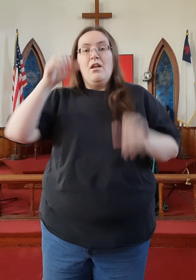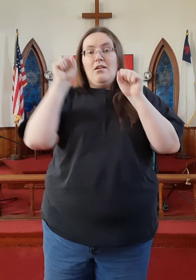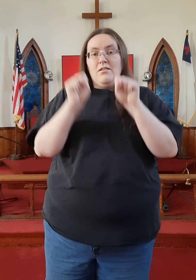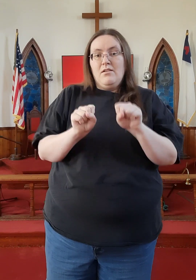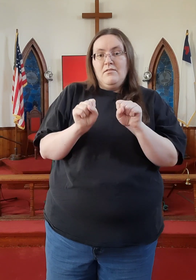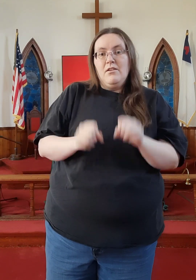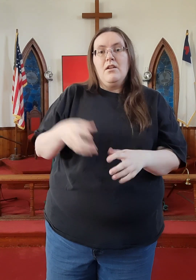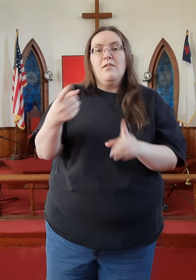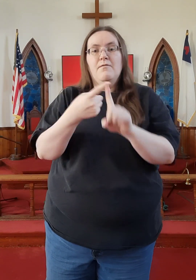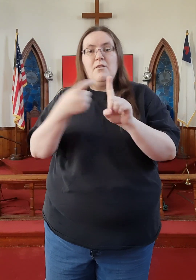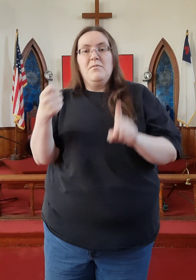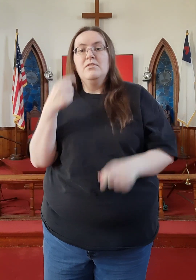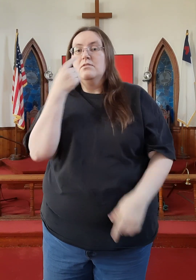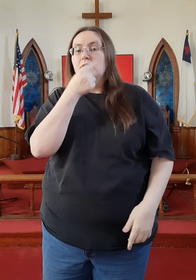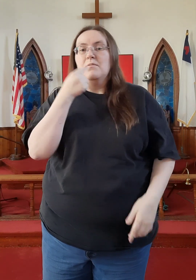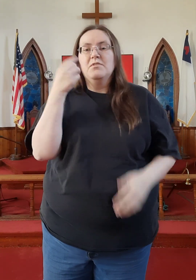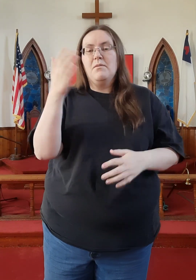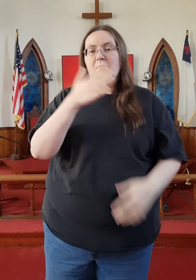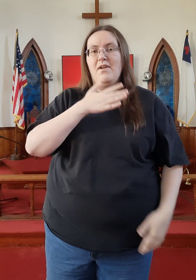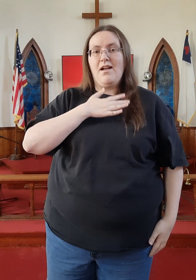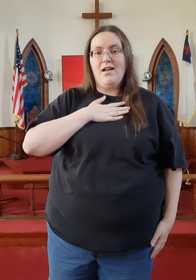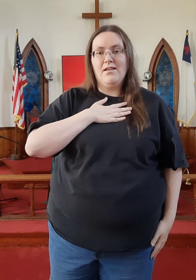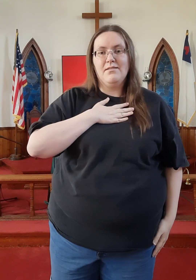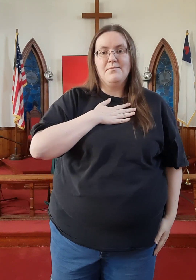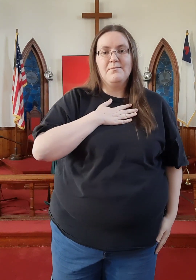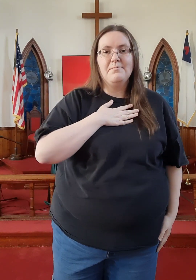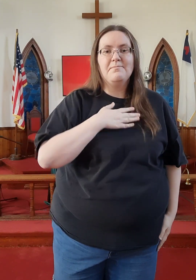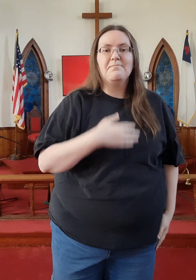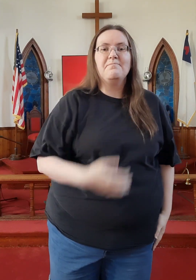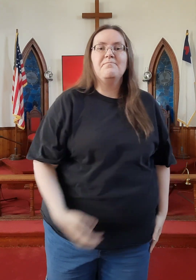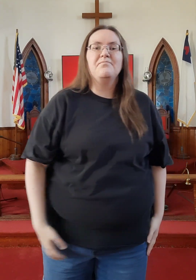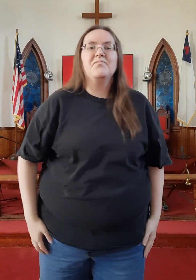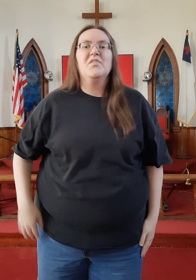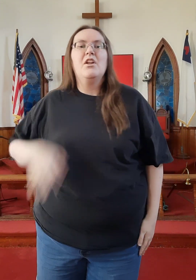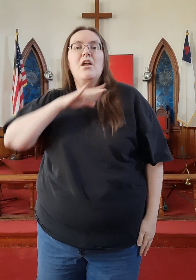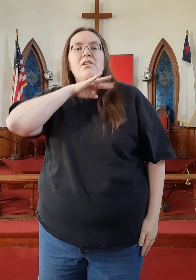Could've come from these lips of mine